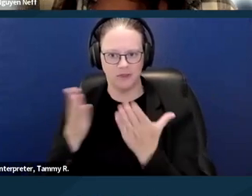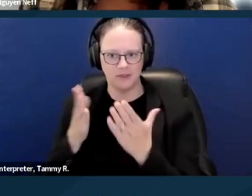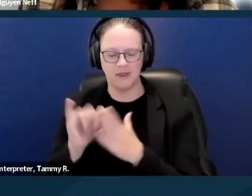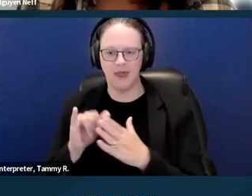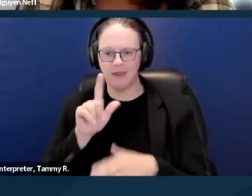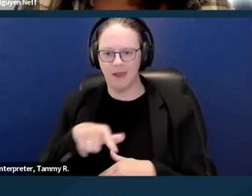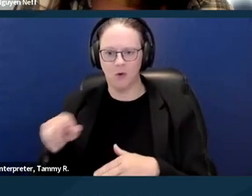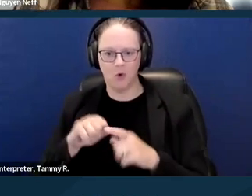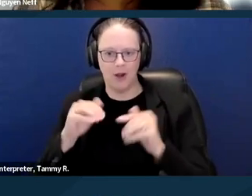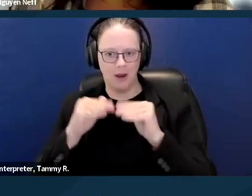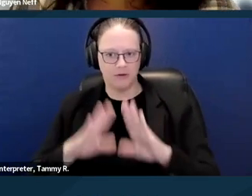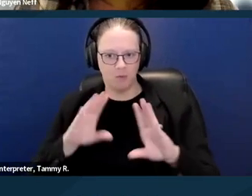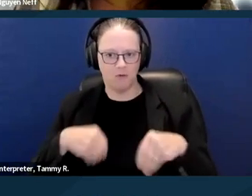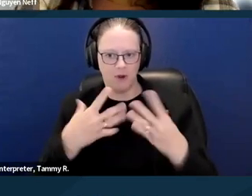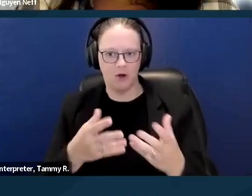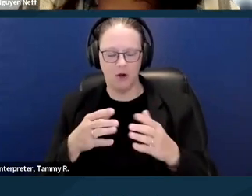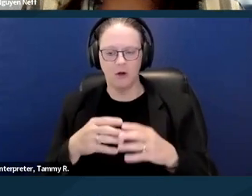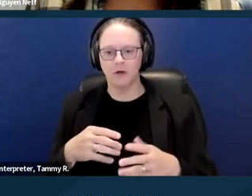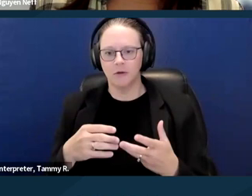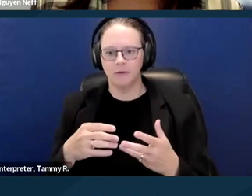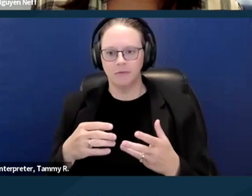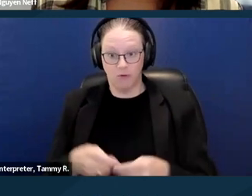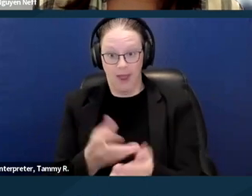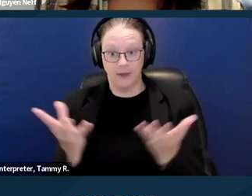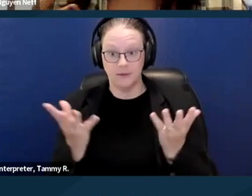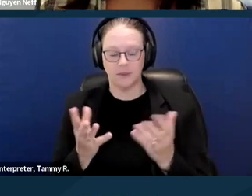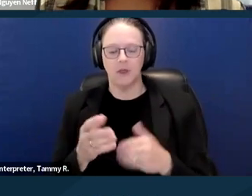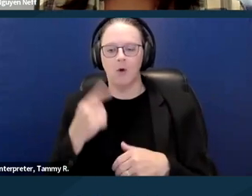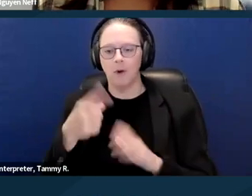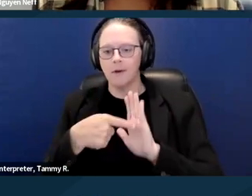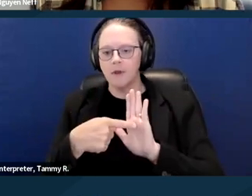So one example of that would be a run of the mill